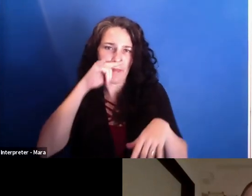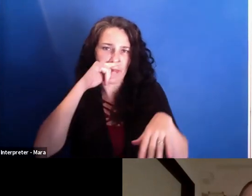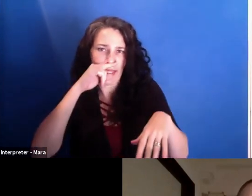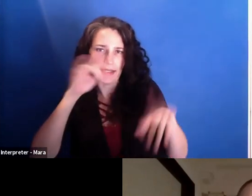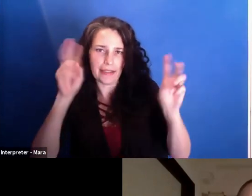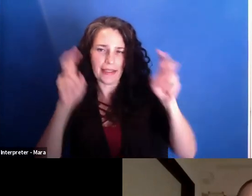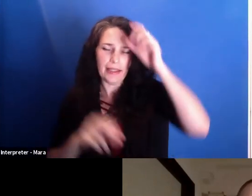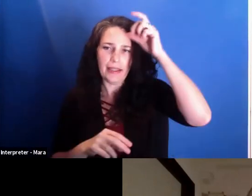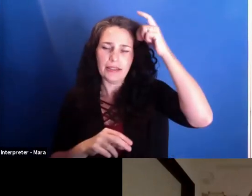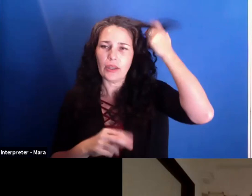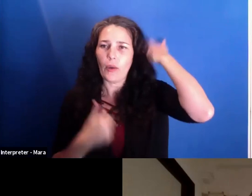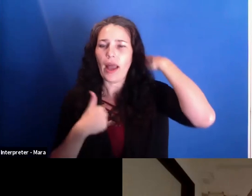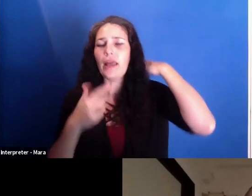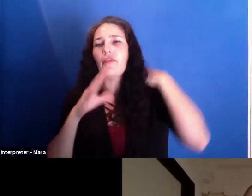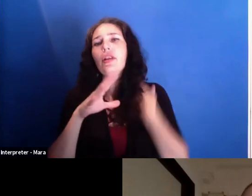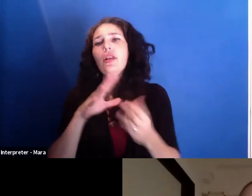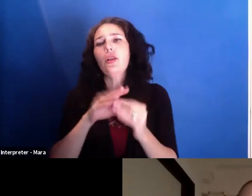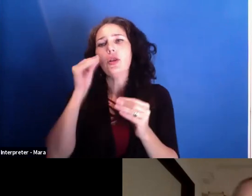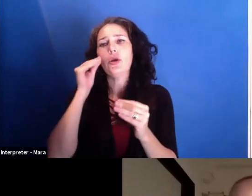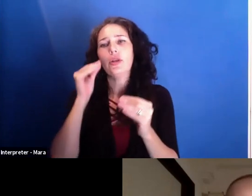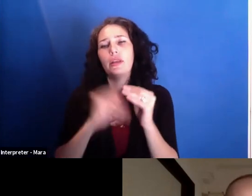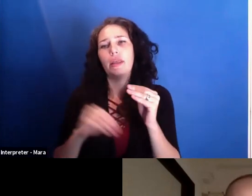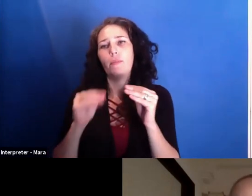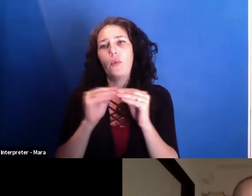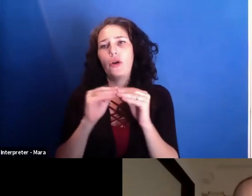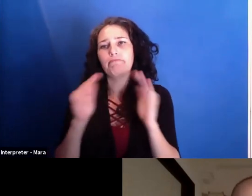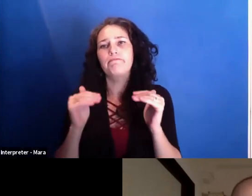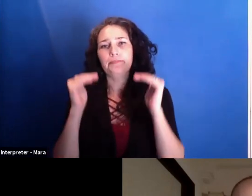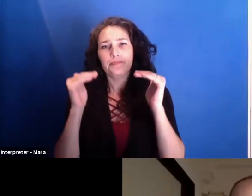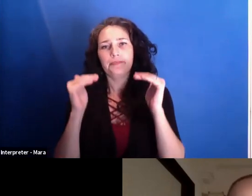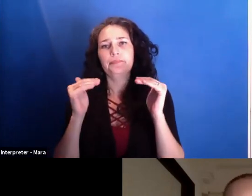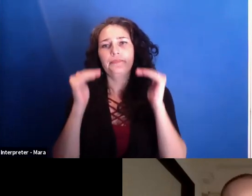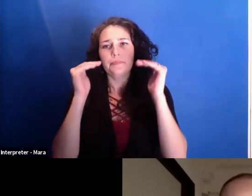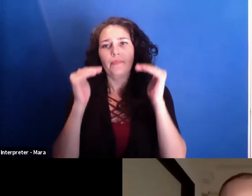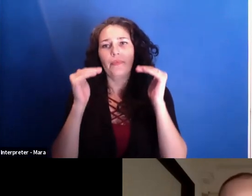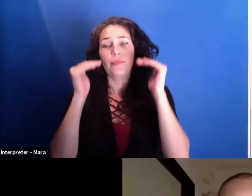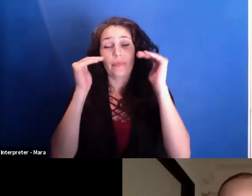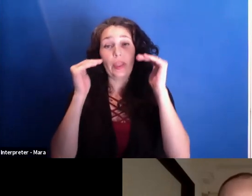is that the higher you get into the hierarchy of society,